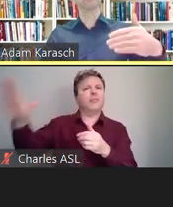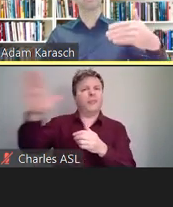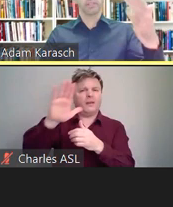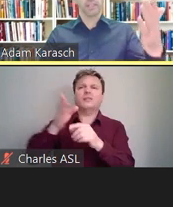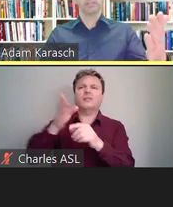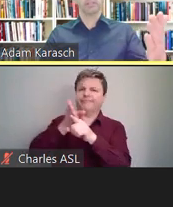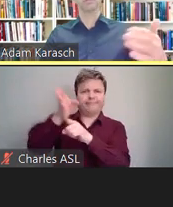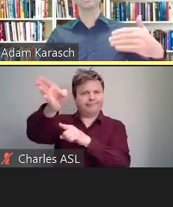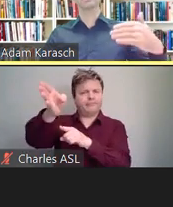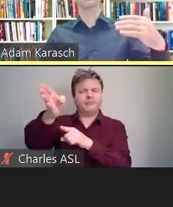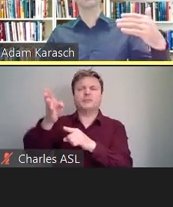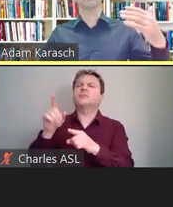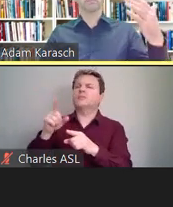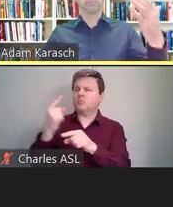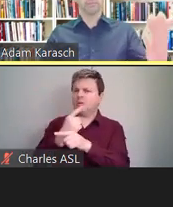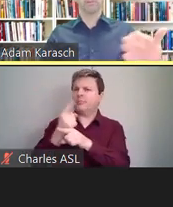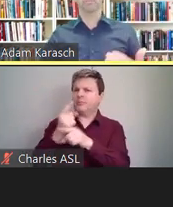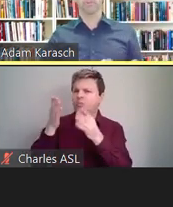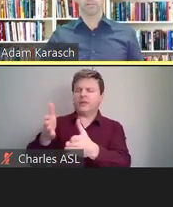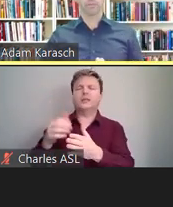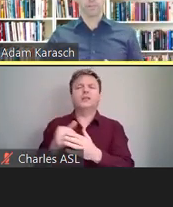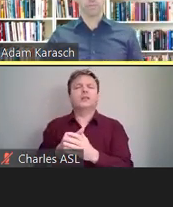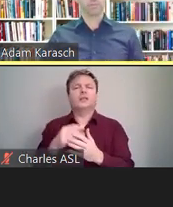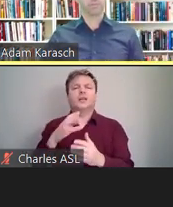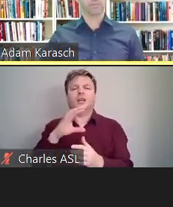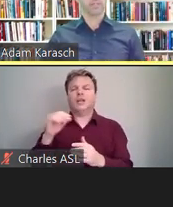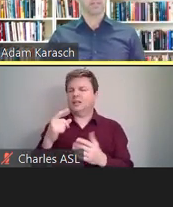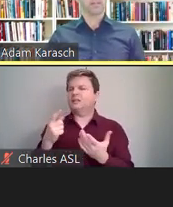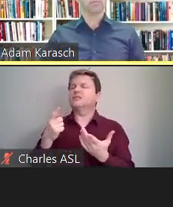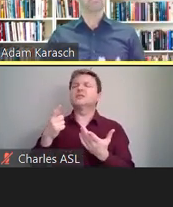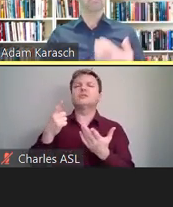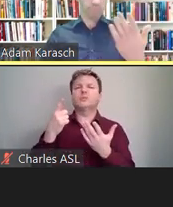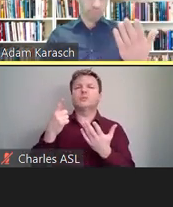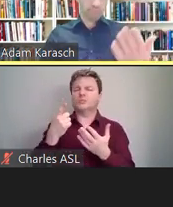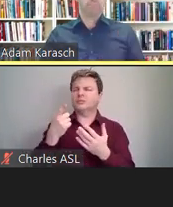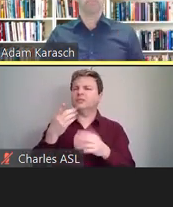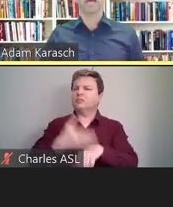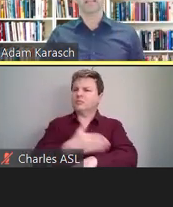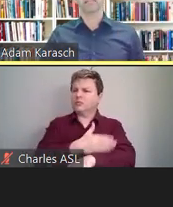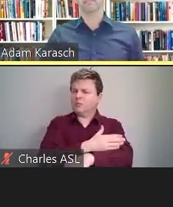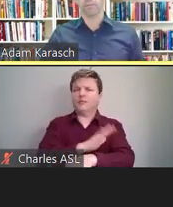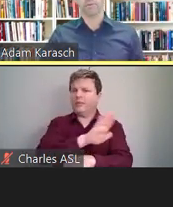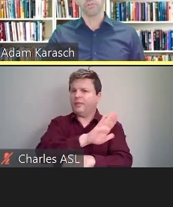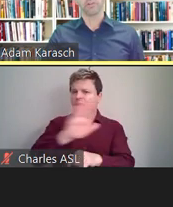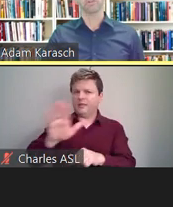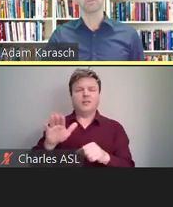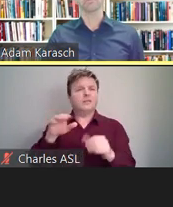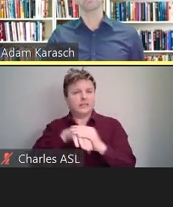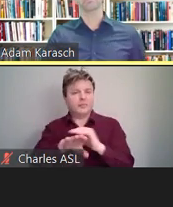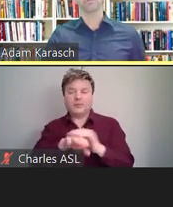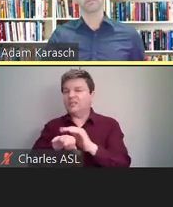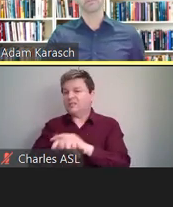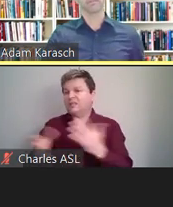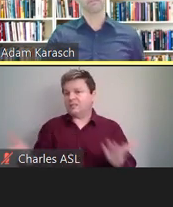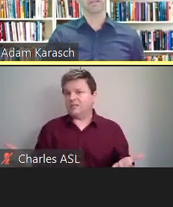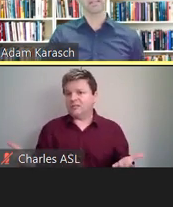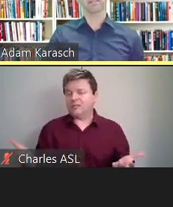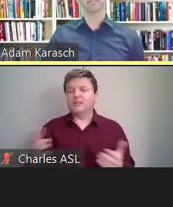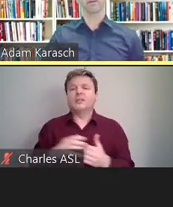their accessibility of company resources. That, of course, includes for the Deaf, and the hard